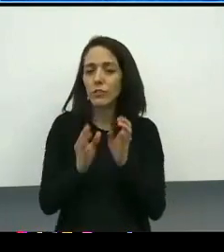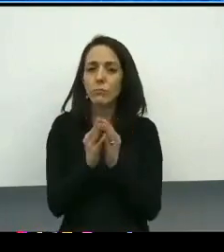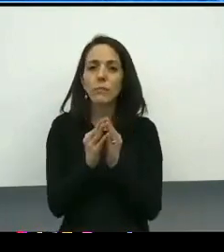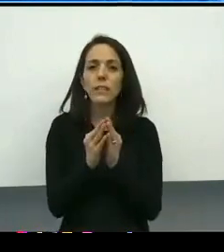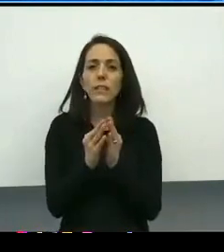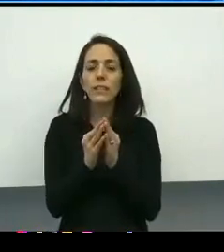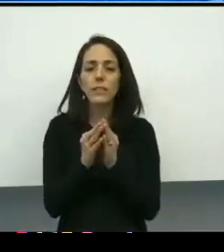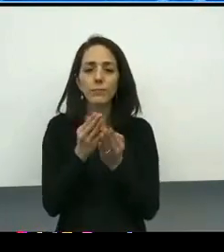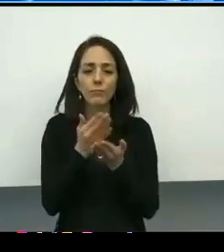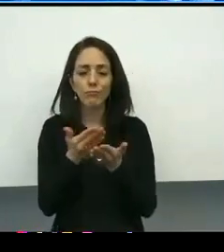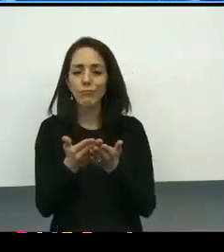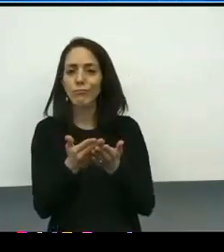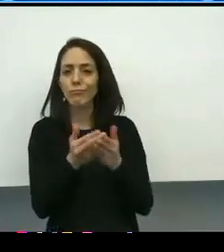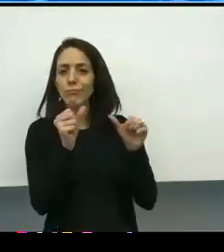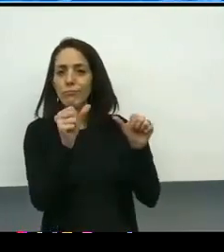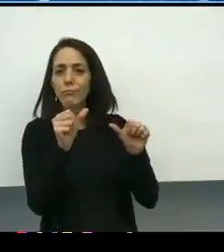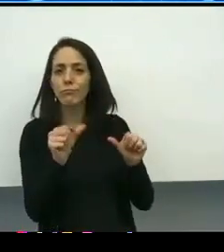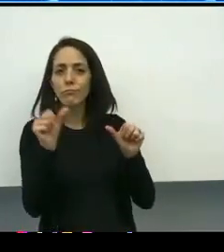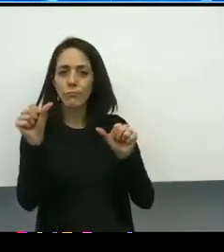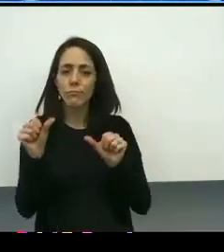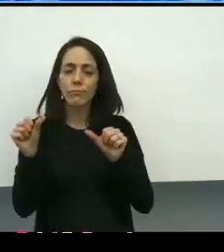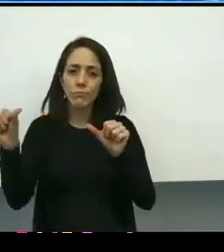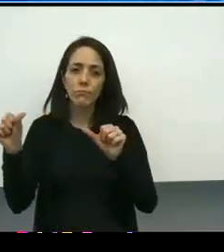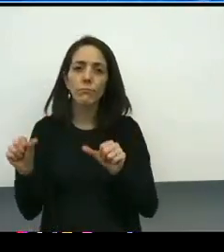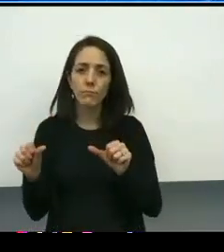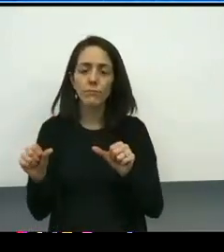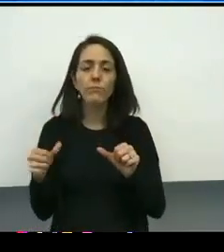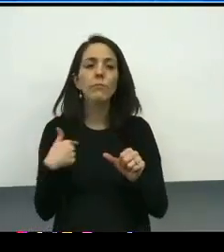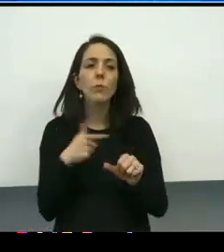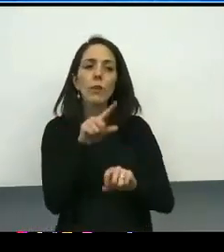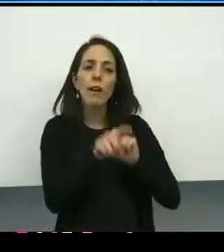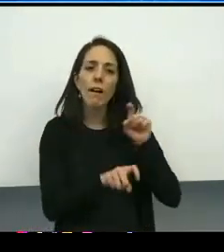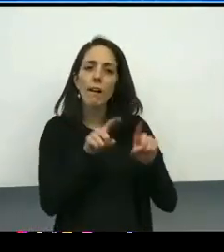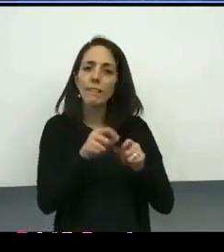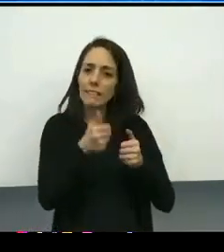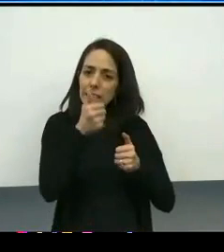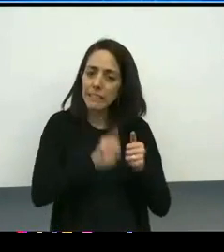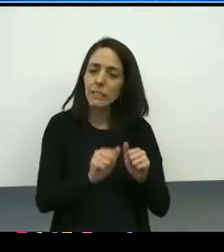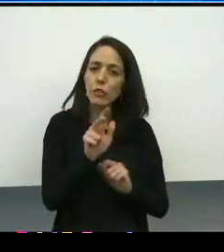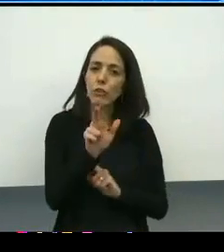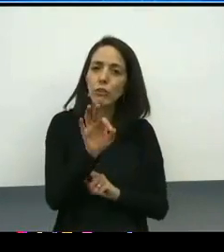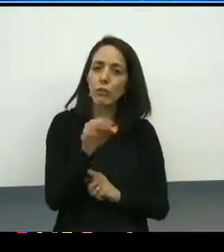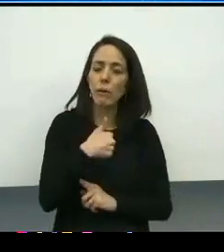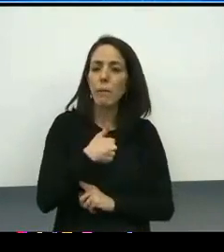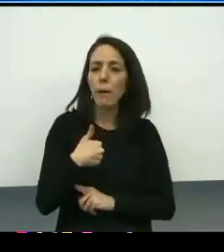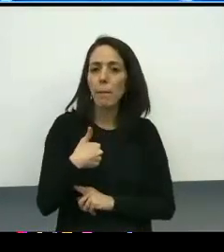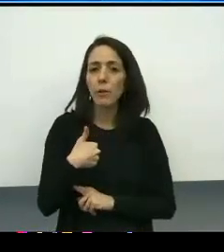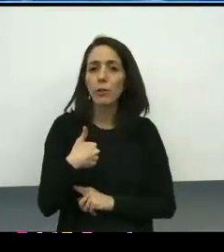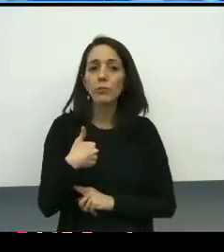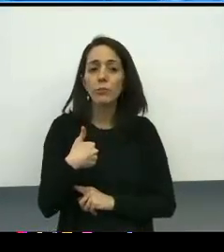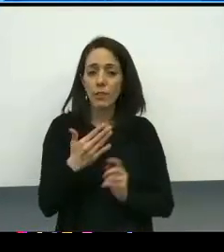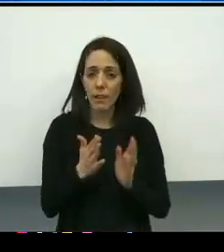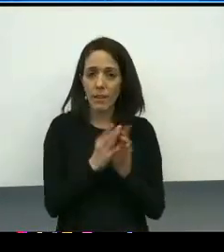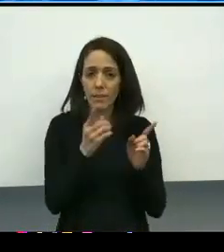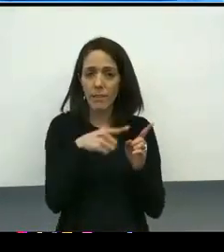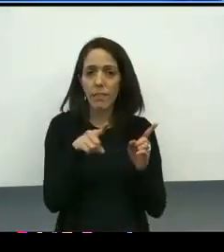in a nice little package, and we ask each of the 39 members of the oversight committee to take that to their respective cohorts,